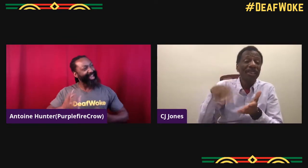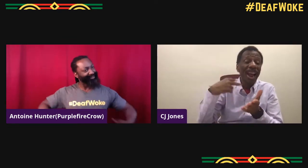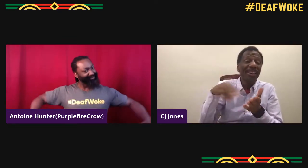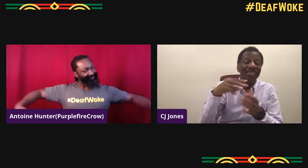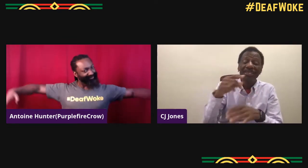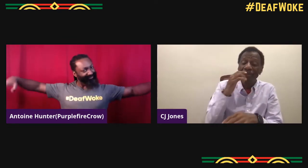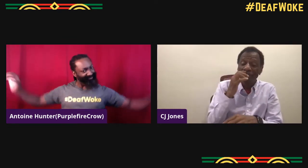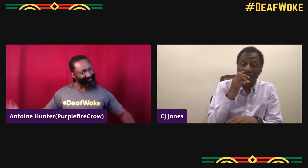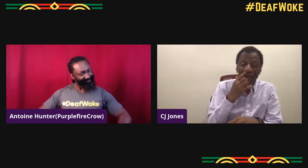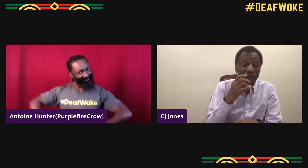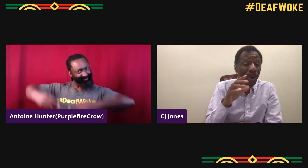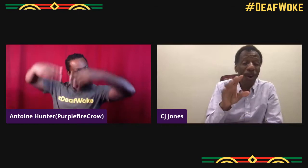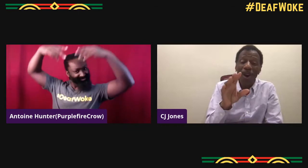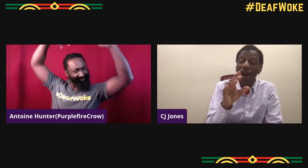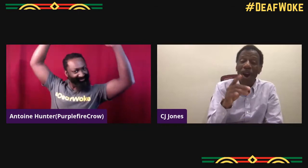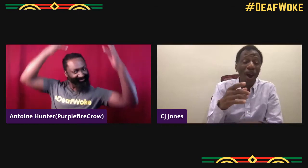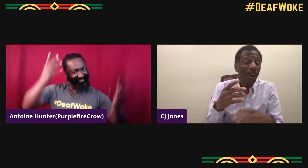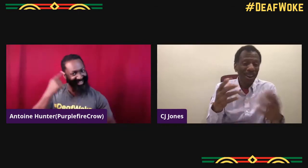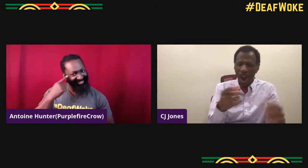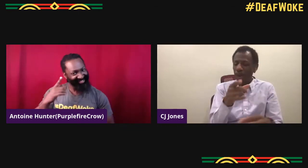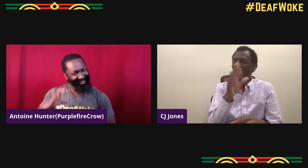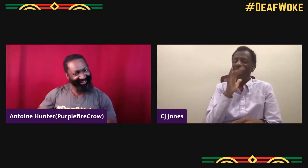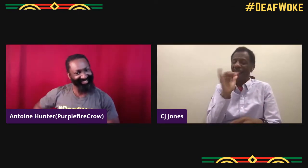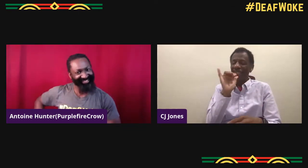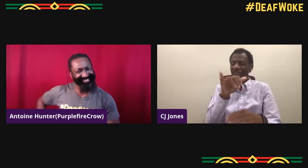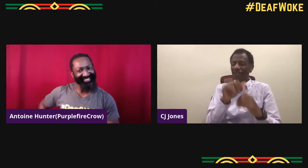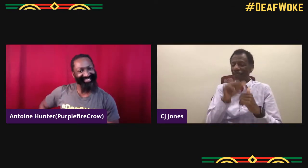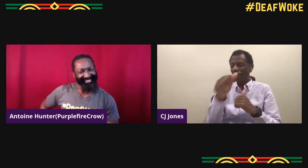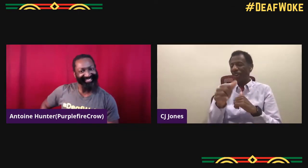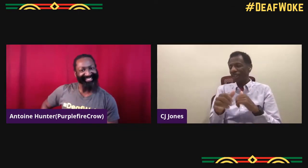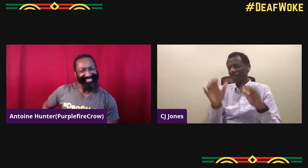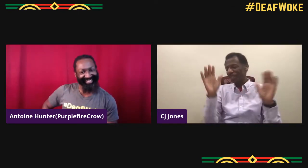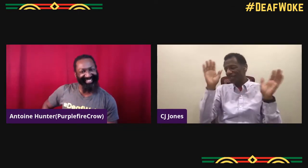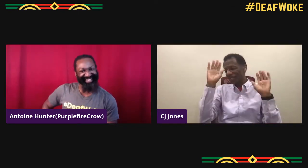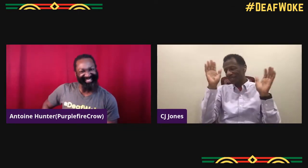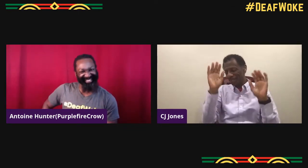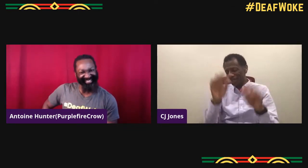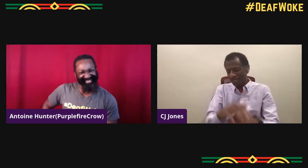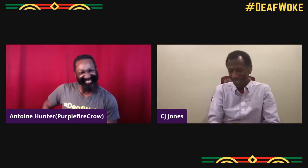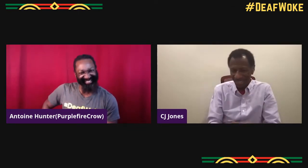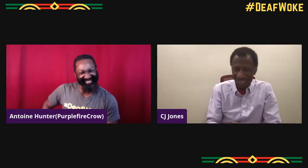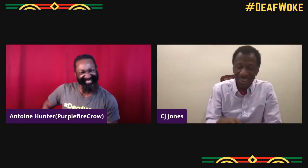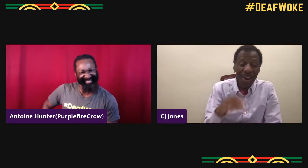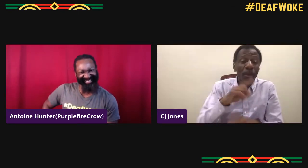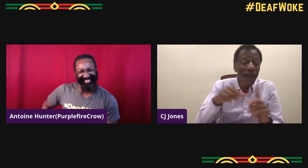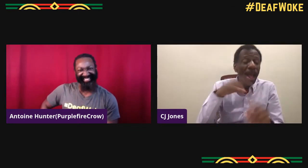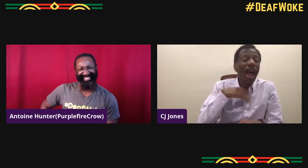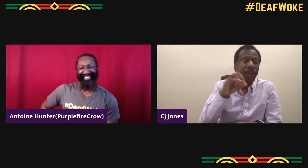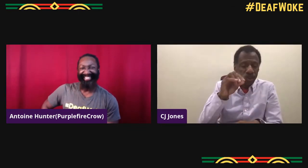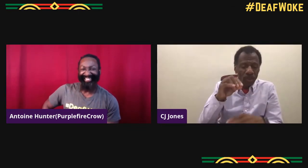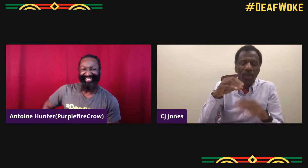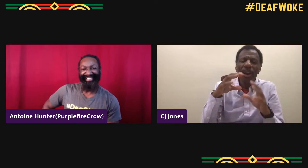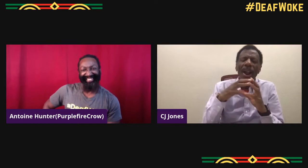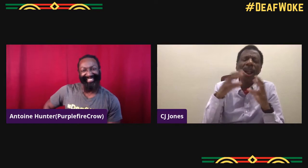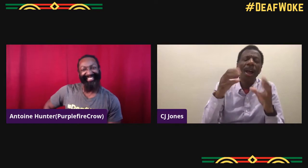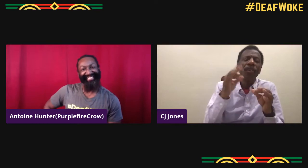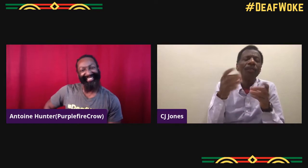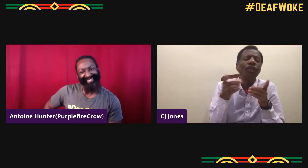(Kaylee giggling) I hope not lap dancing. Man, I think I can compete with you.